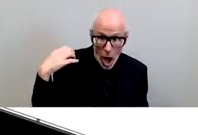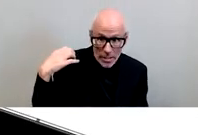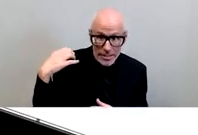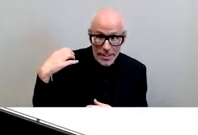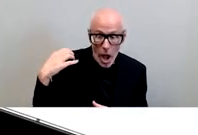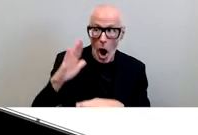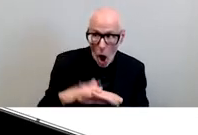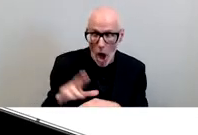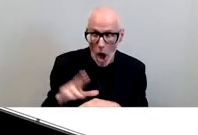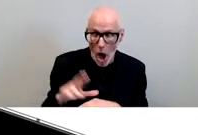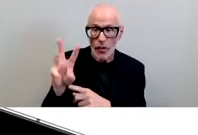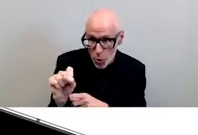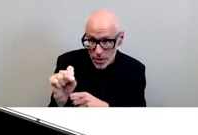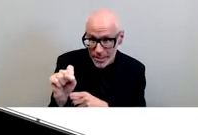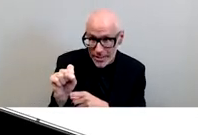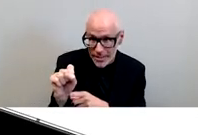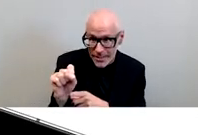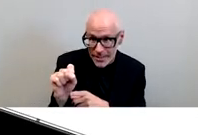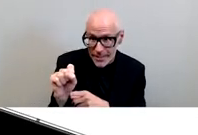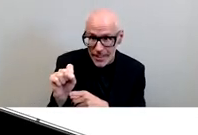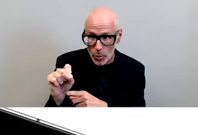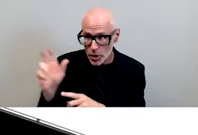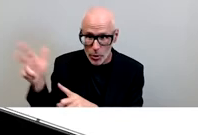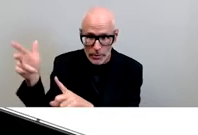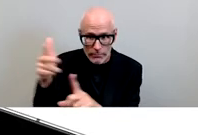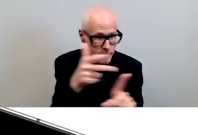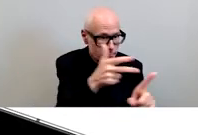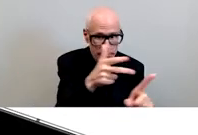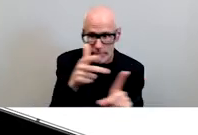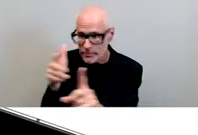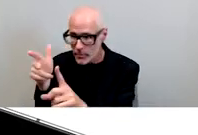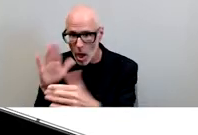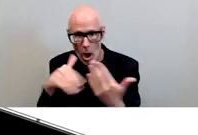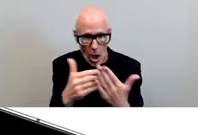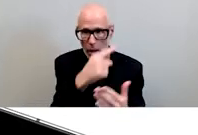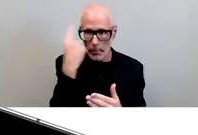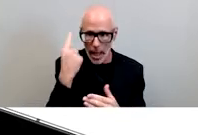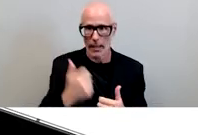news the local news was out doing coverage of a black lives matter march and i saw my boss and i